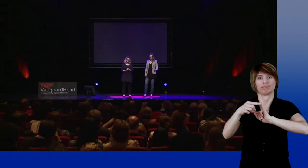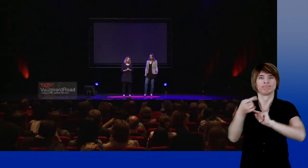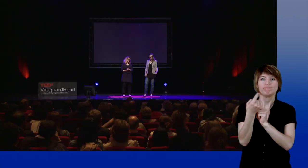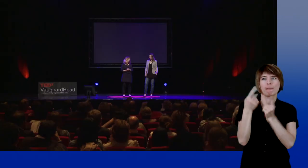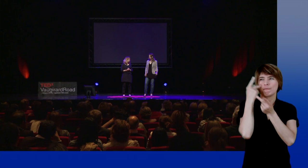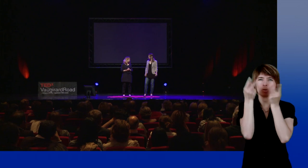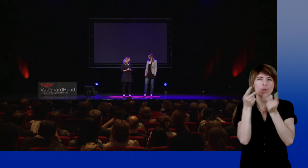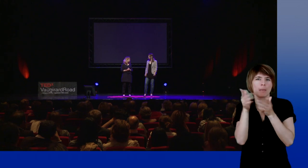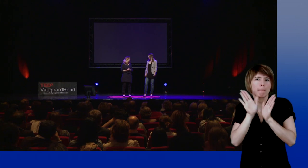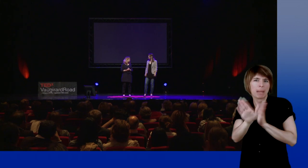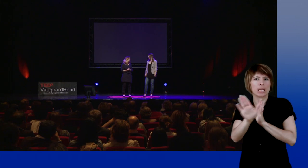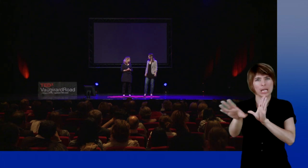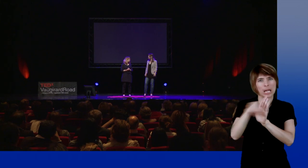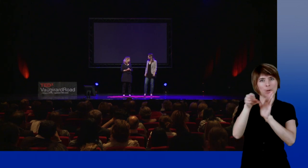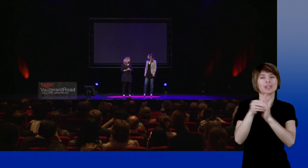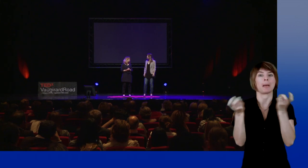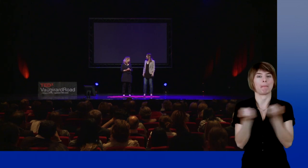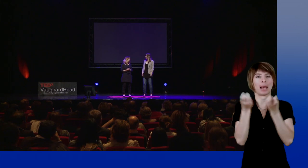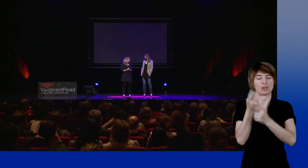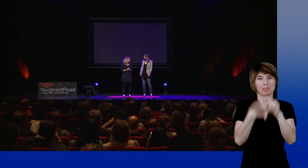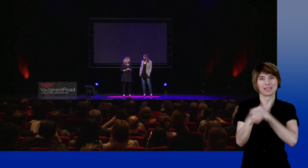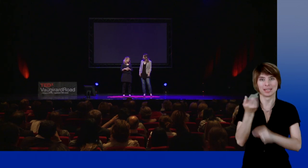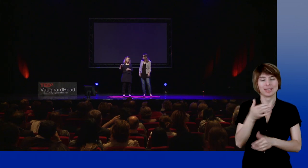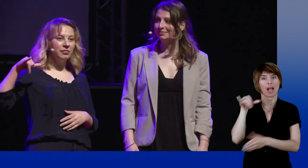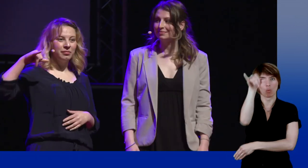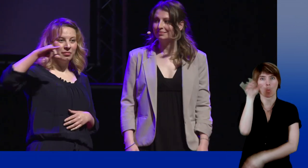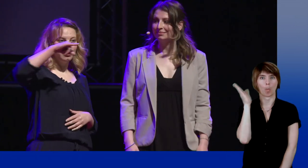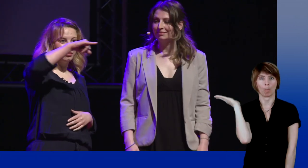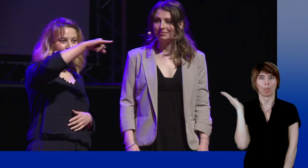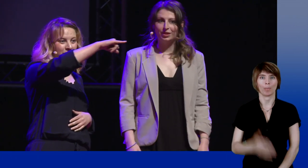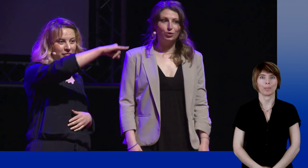For example, this is the sign for "plane".